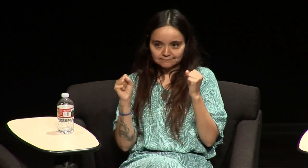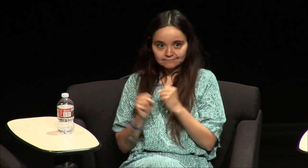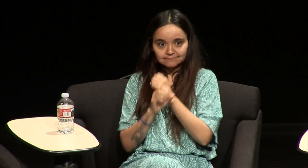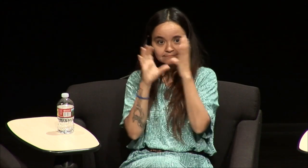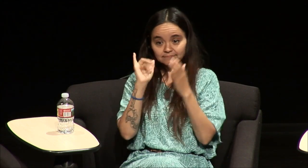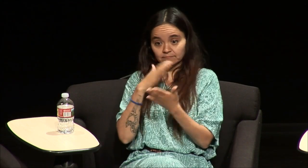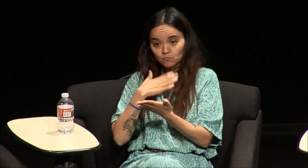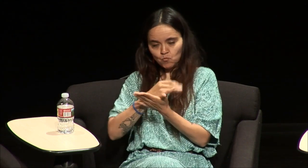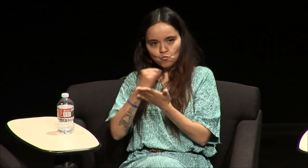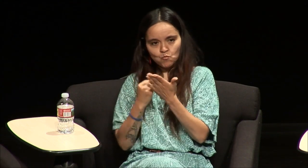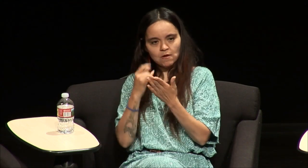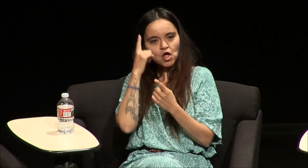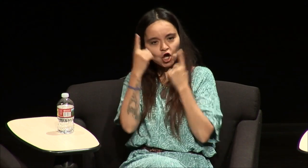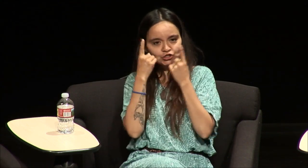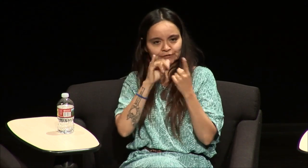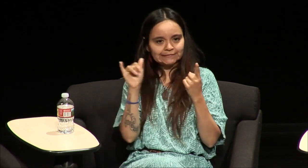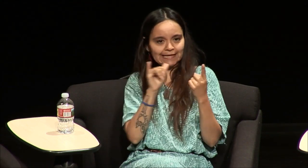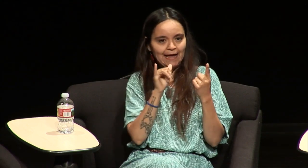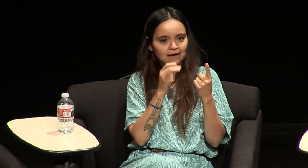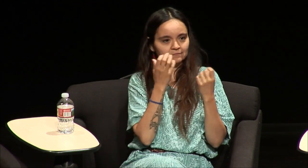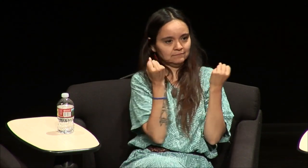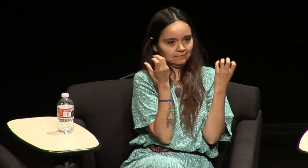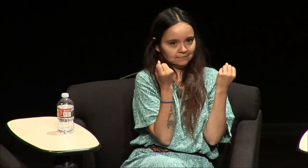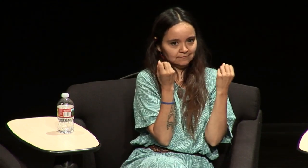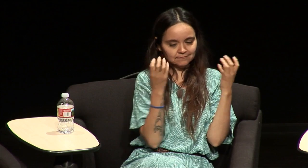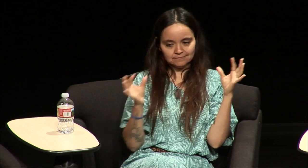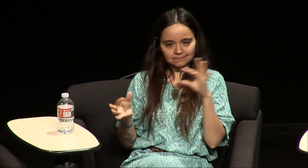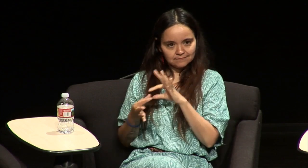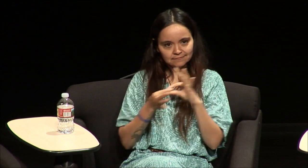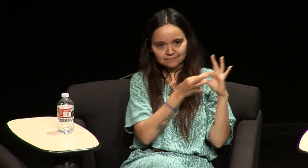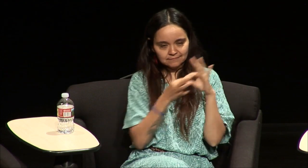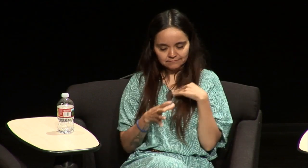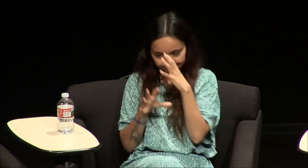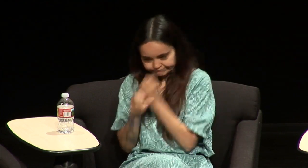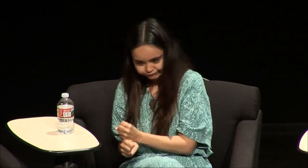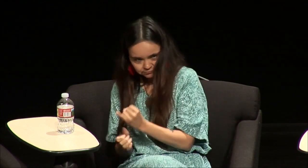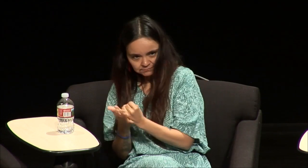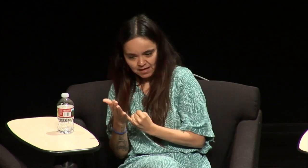when I when I think about my art where I create my art I think of it as you know